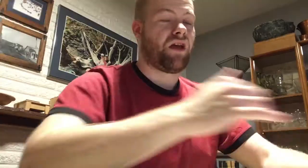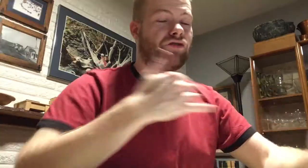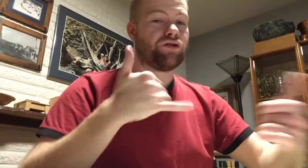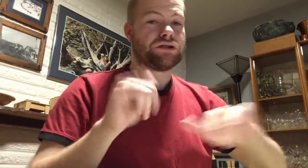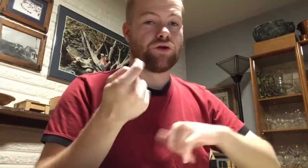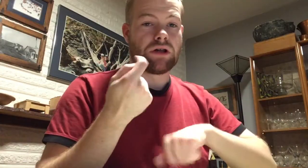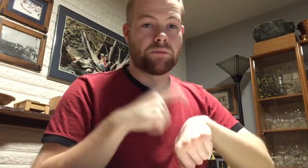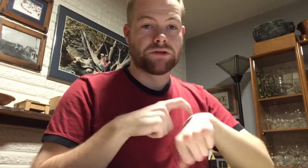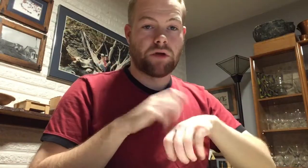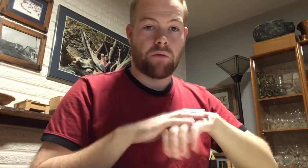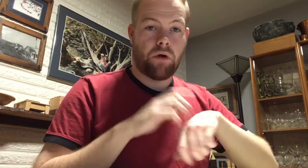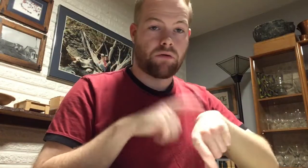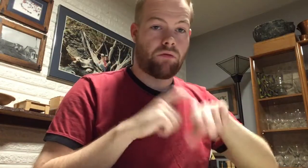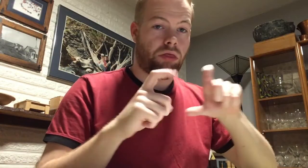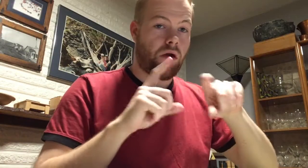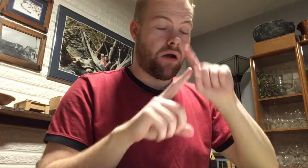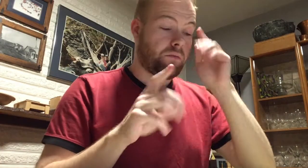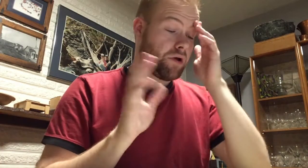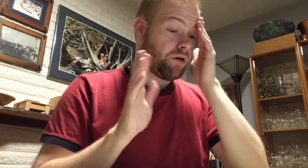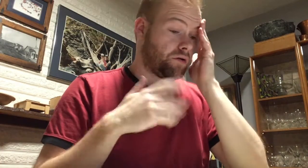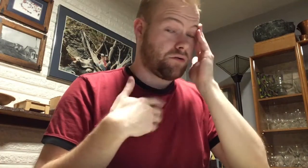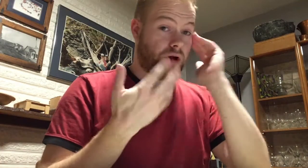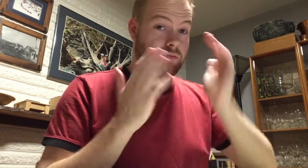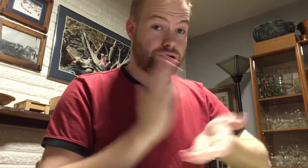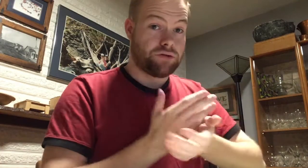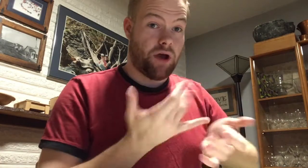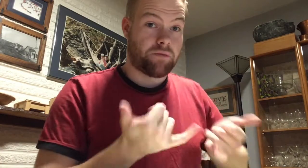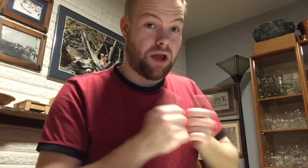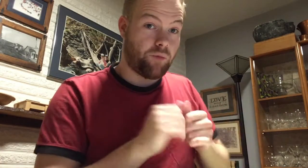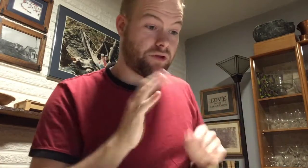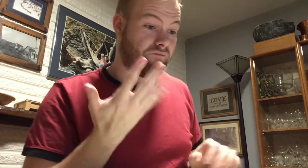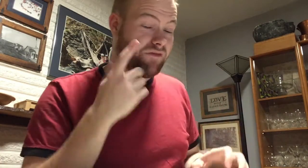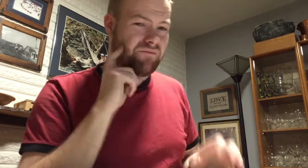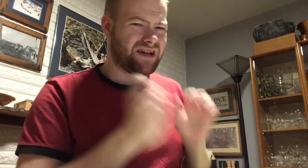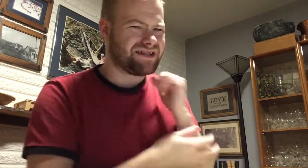There’s still a little bit of time on the clock, but I’m going to stop now with the fifth, because…